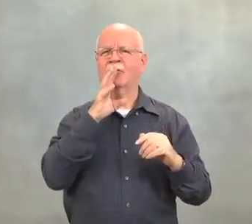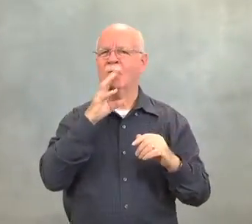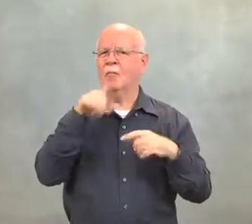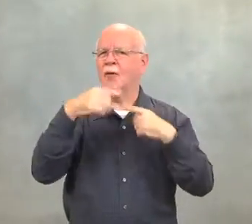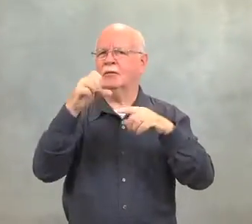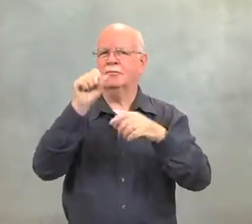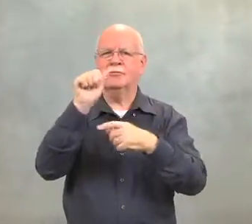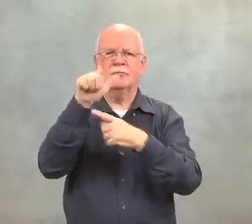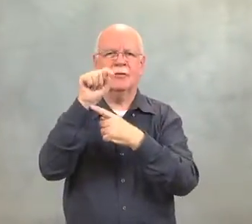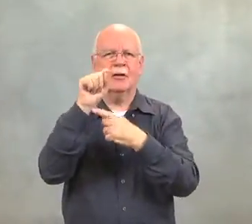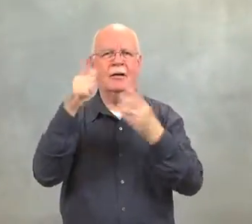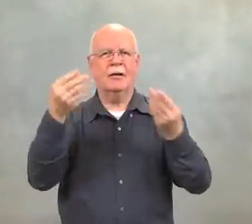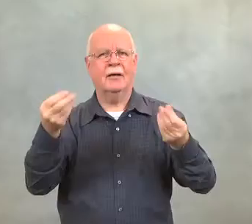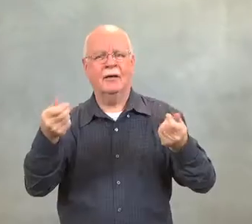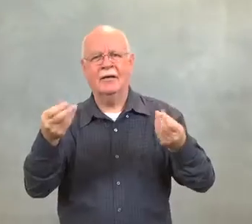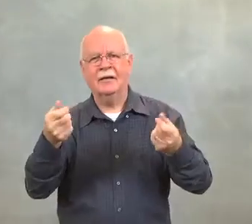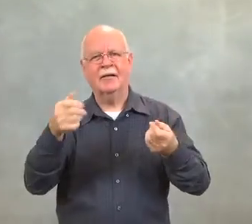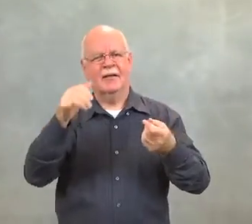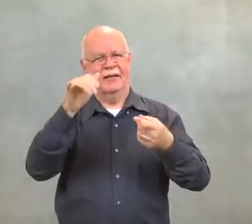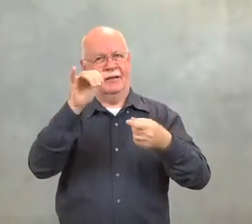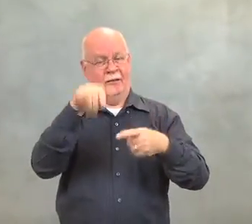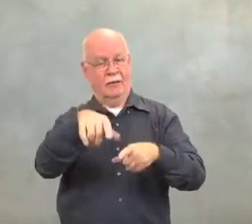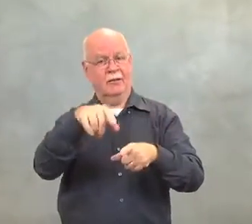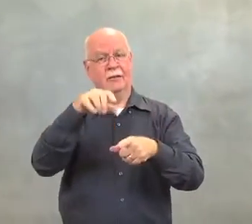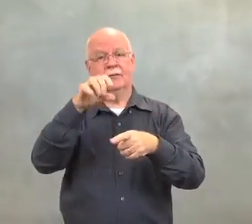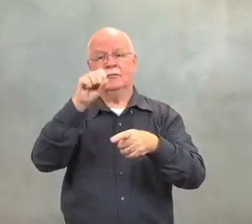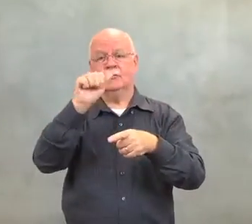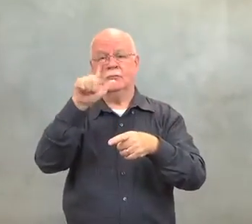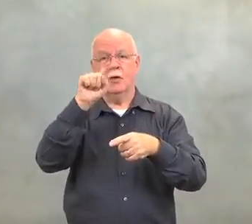The salt lands are not mentioned very often.